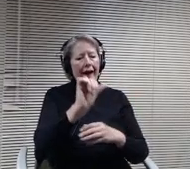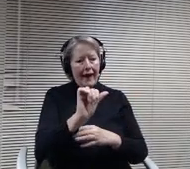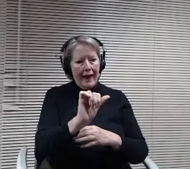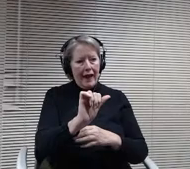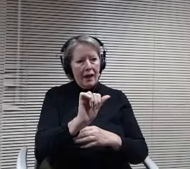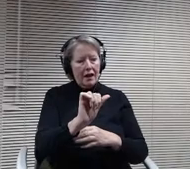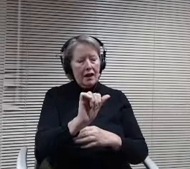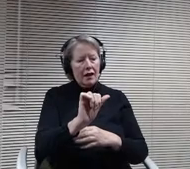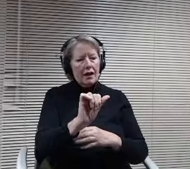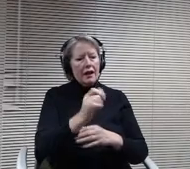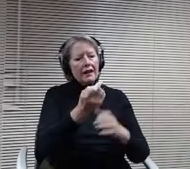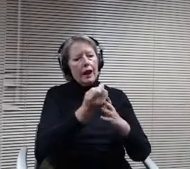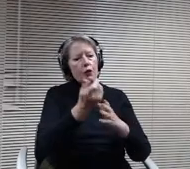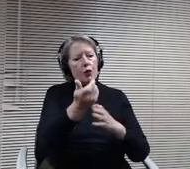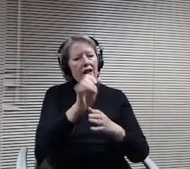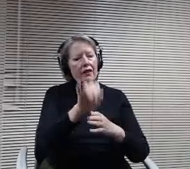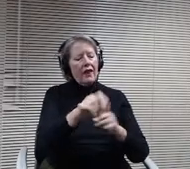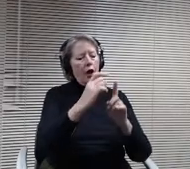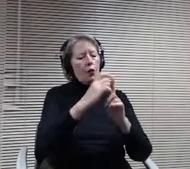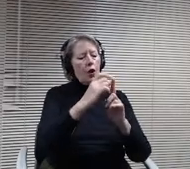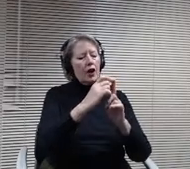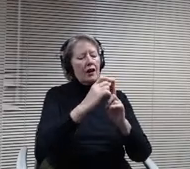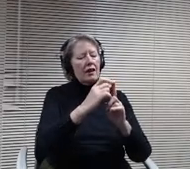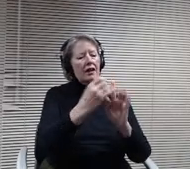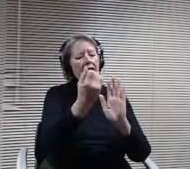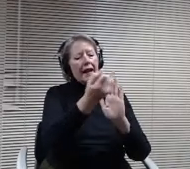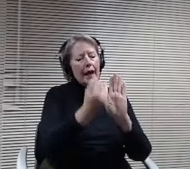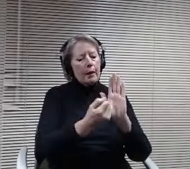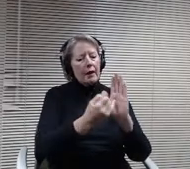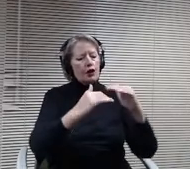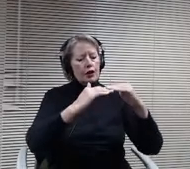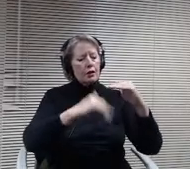OK, so in addition to removing the actual image from the